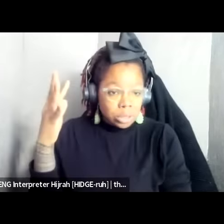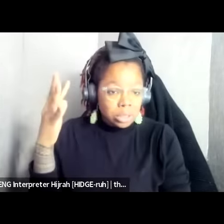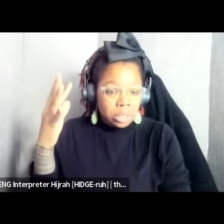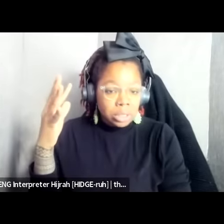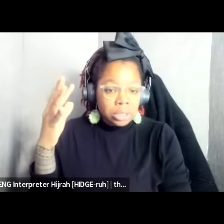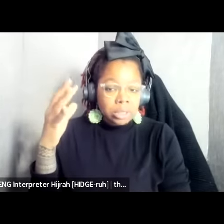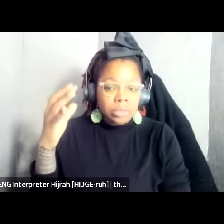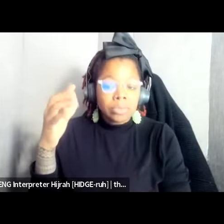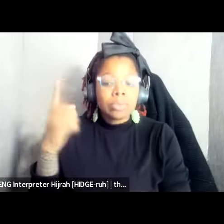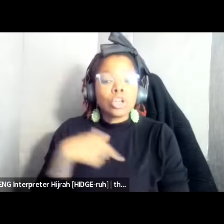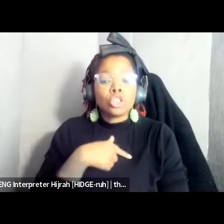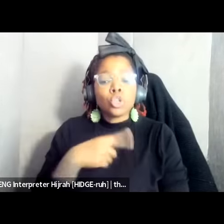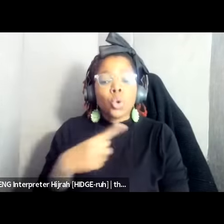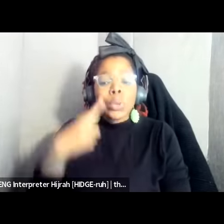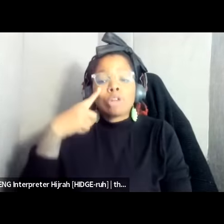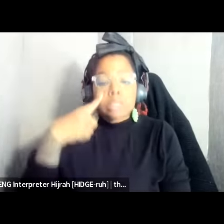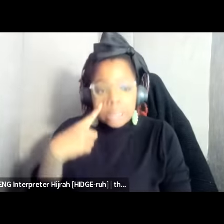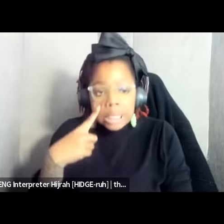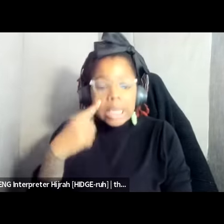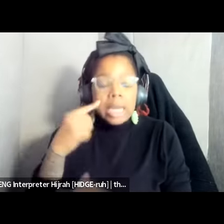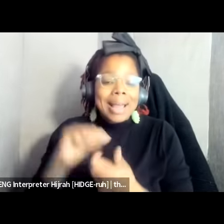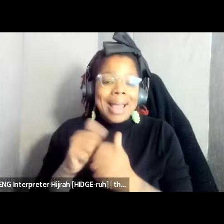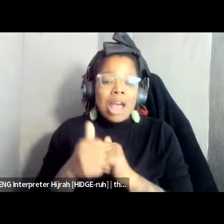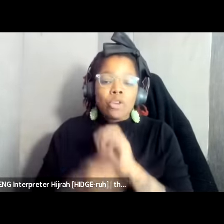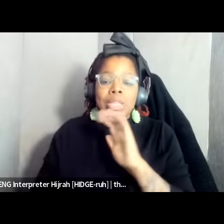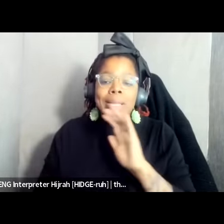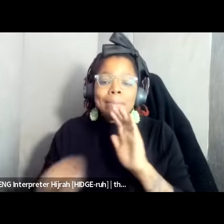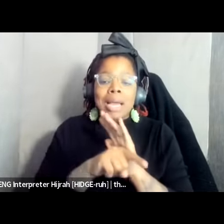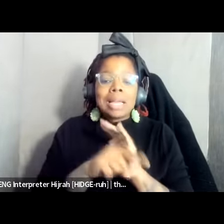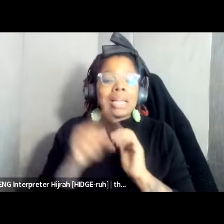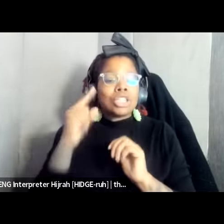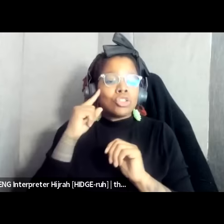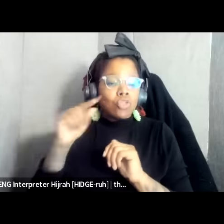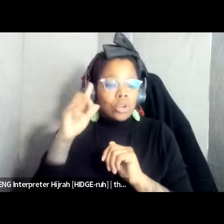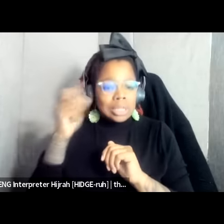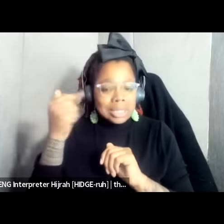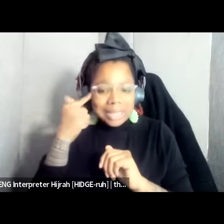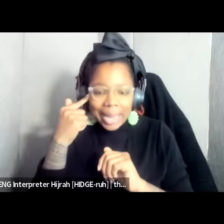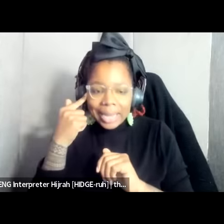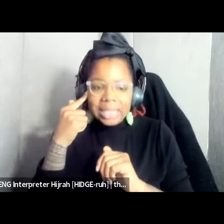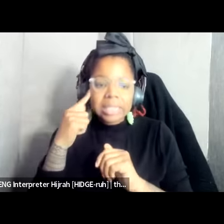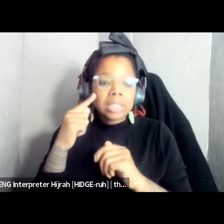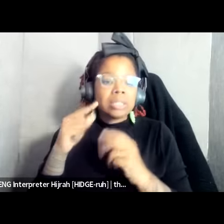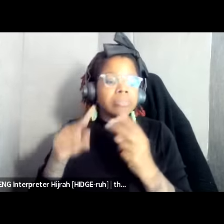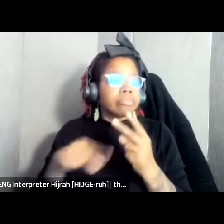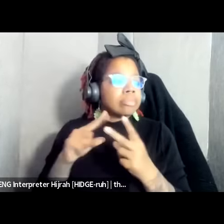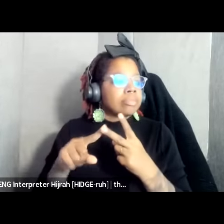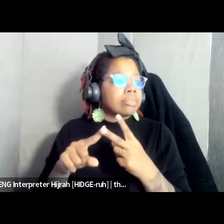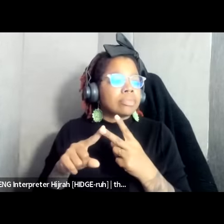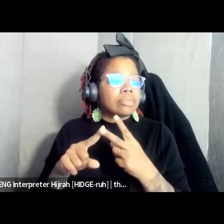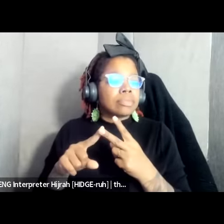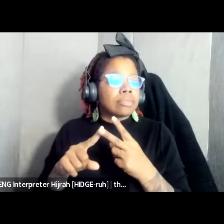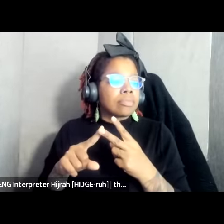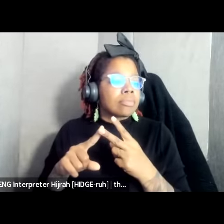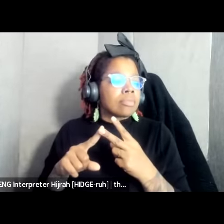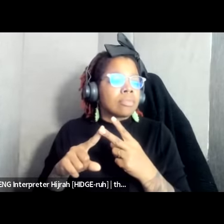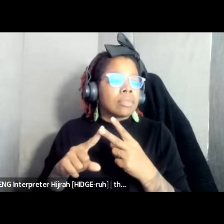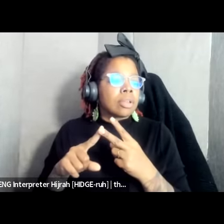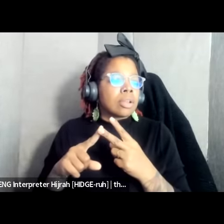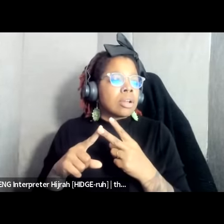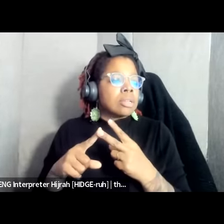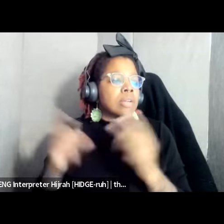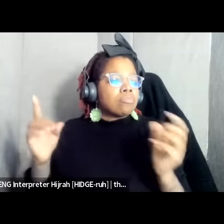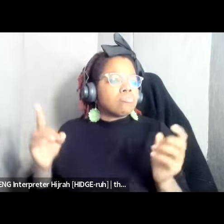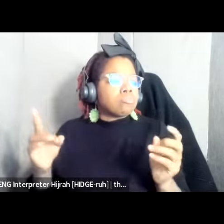in which um the backlash of the state and the the um yeah the ferociousness of the state when